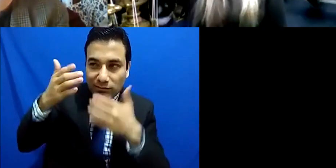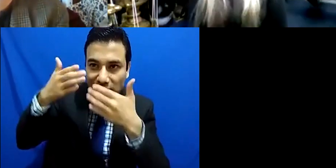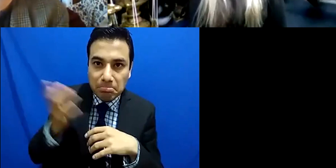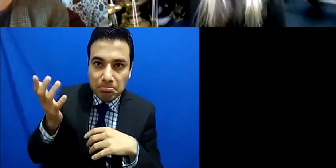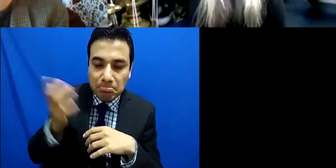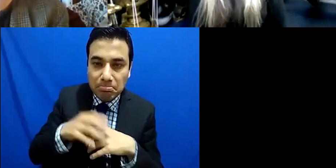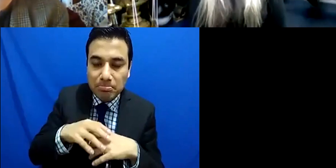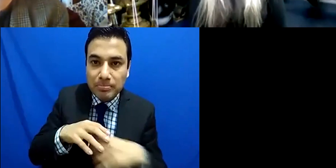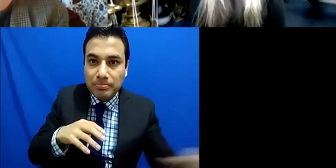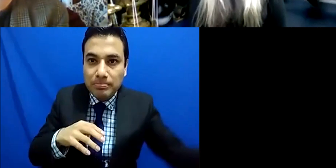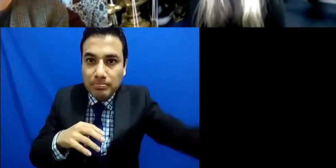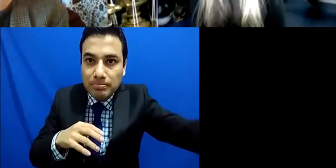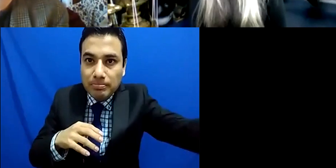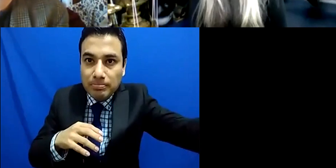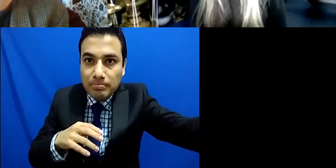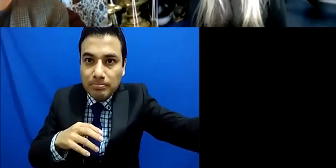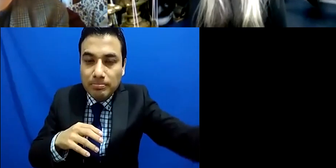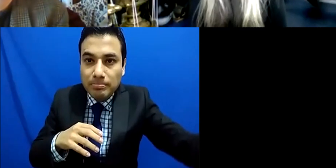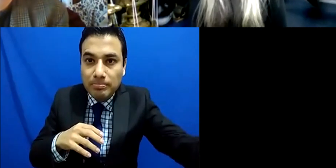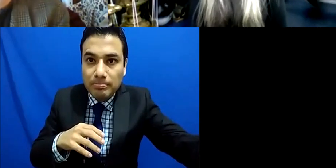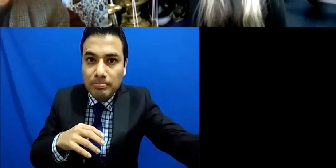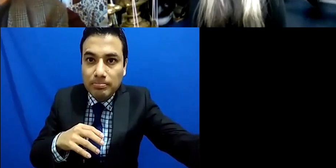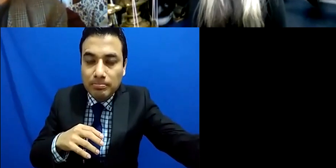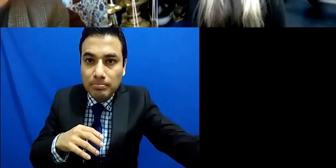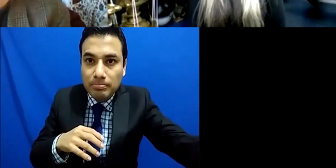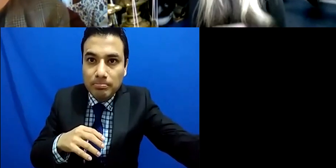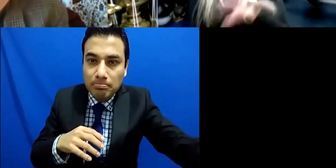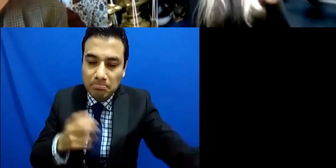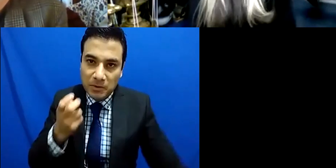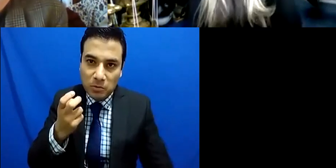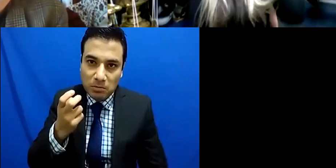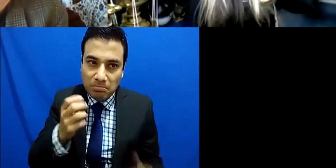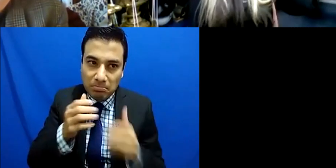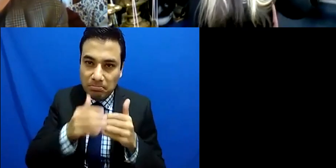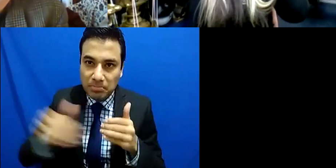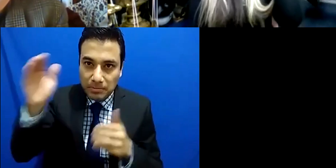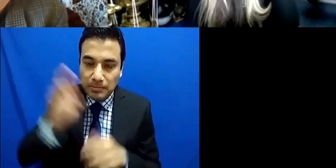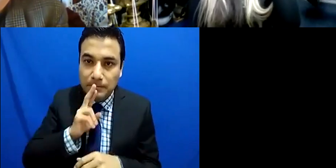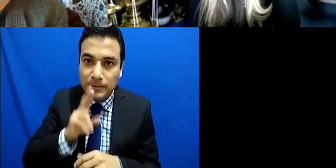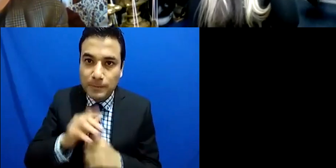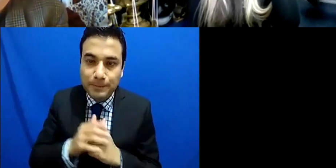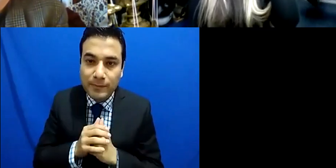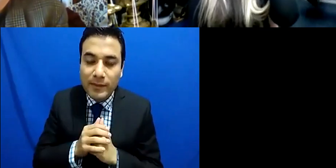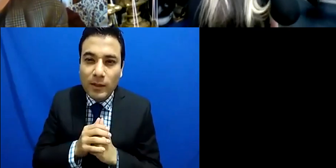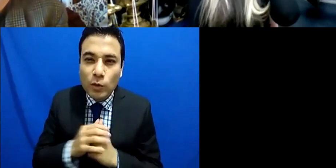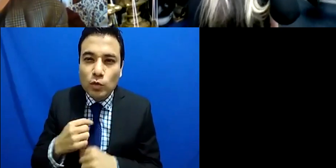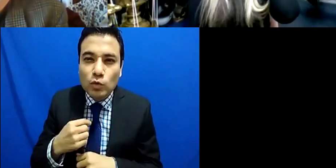and so I was very grateful for that and so those areas really did expand quite quite a bit